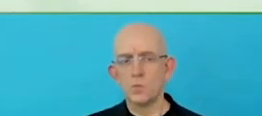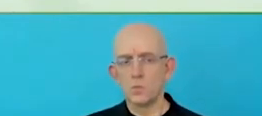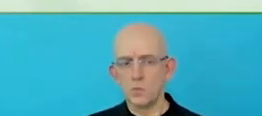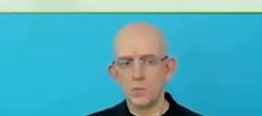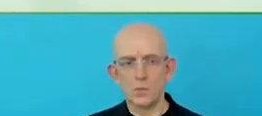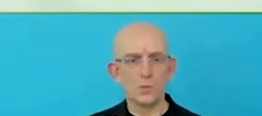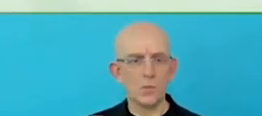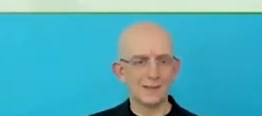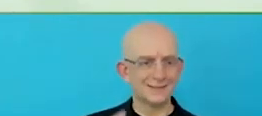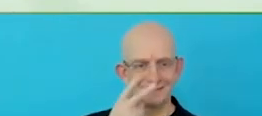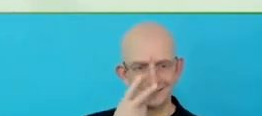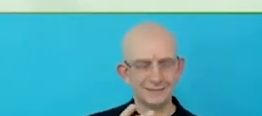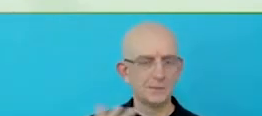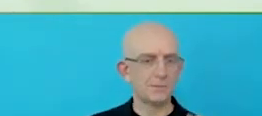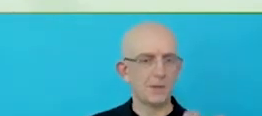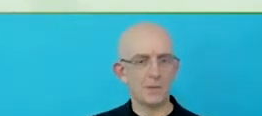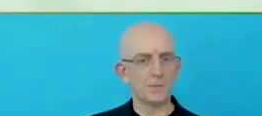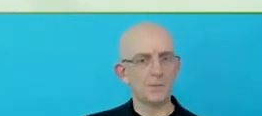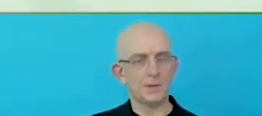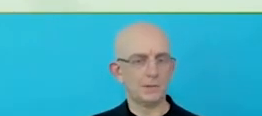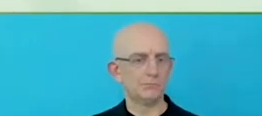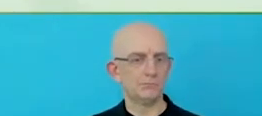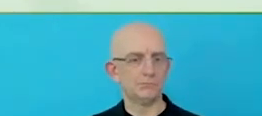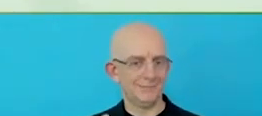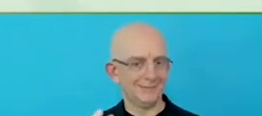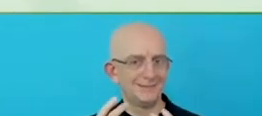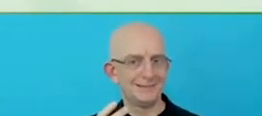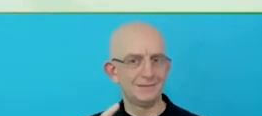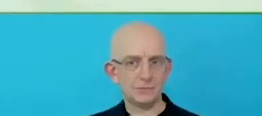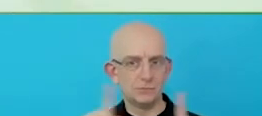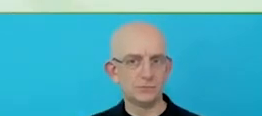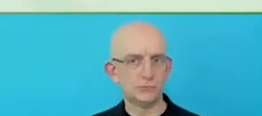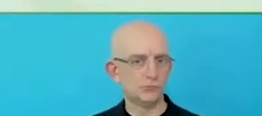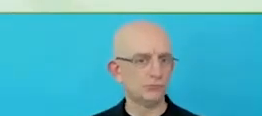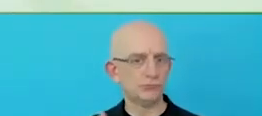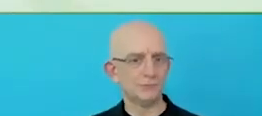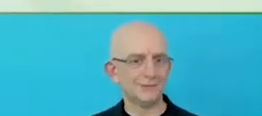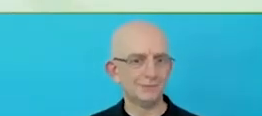which has a burger within it.